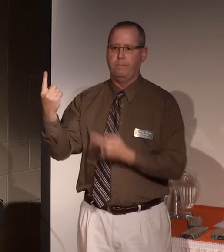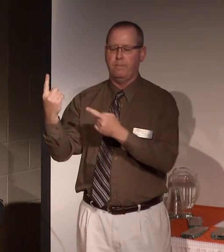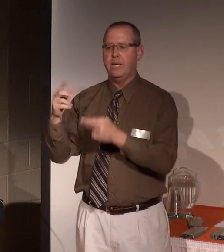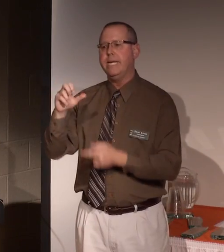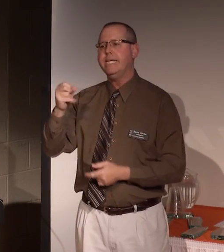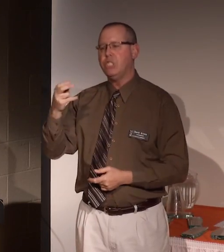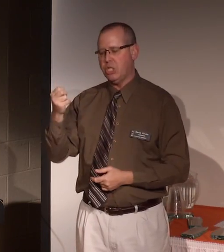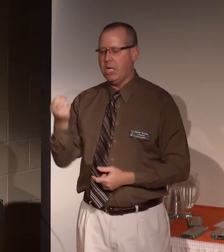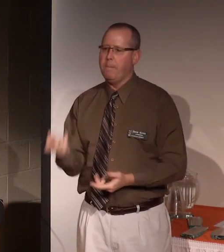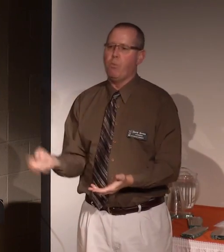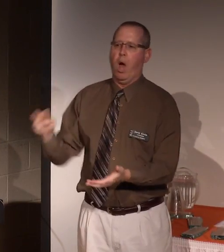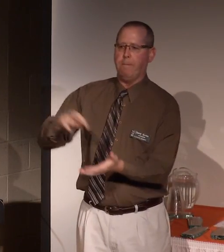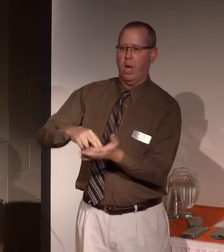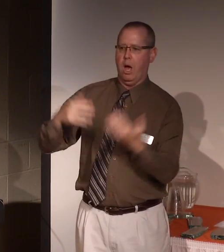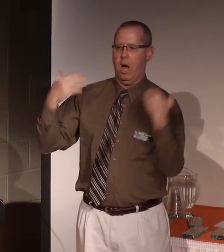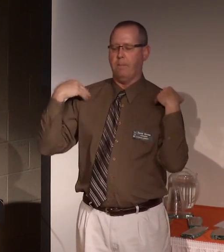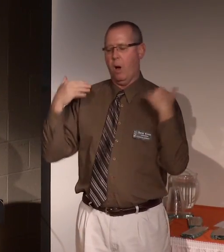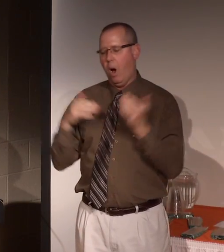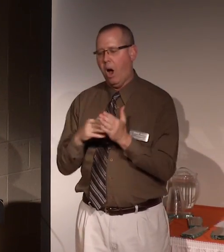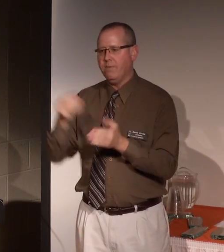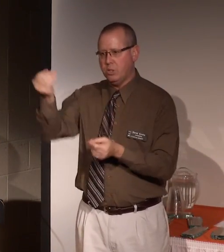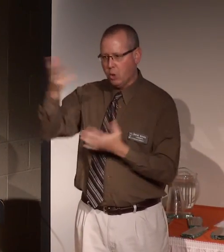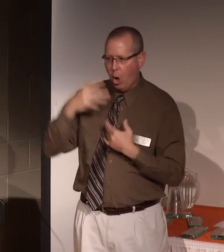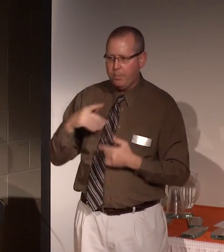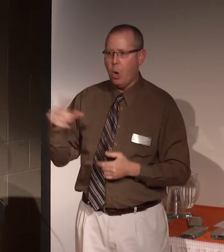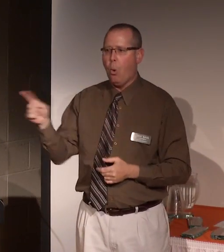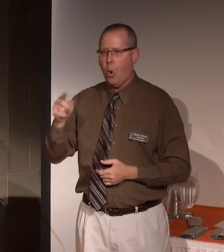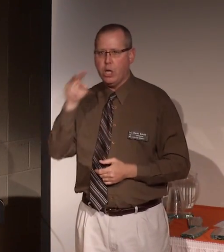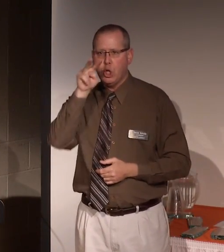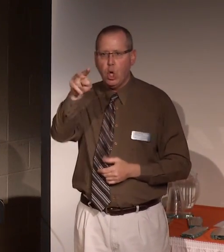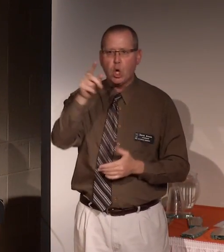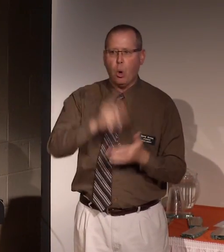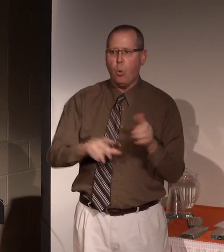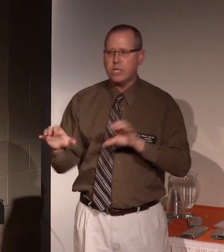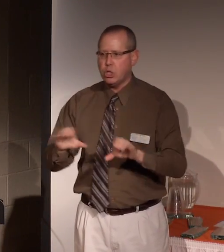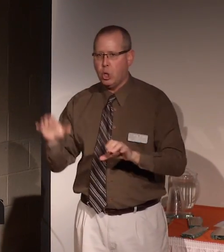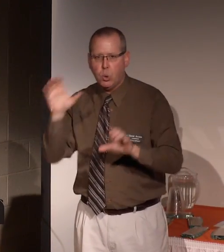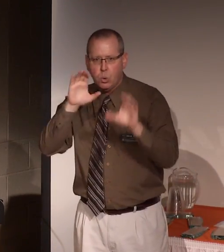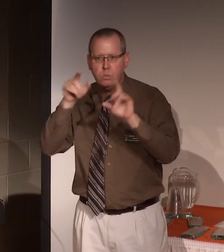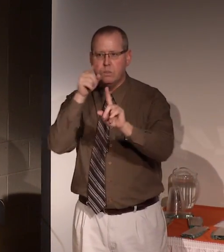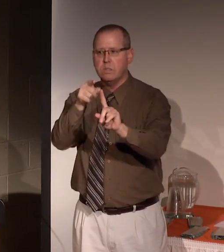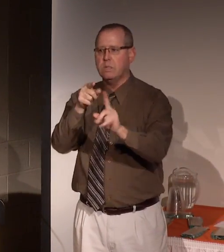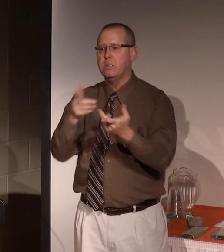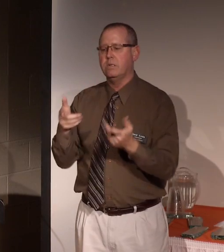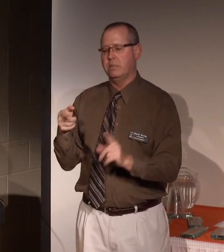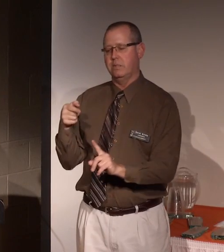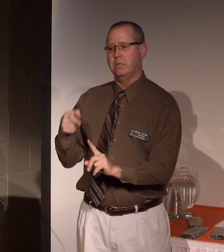She propped me up, often told me where to look and what to do.